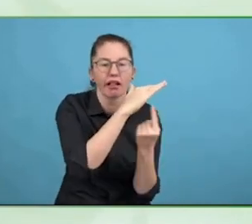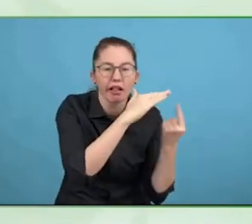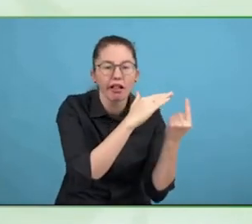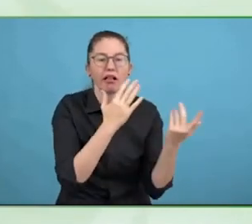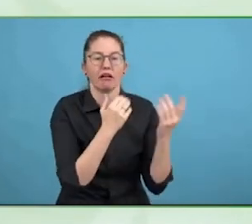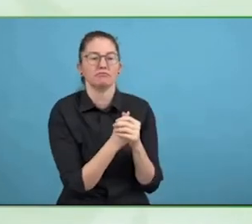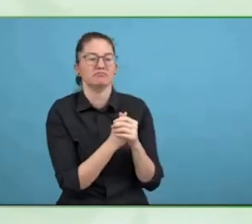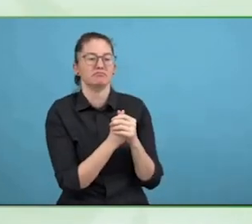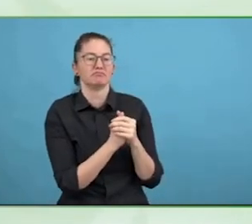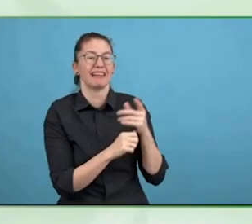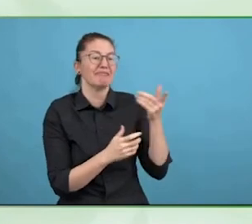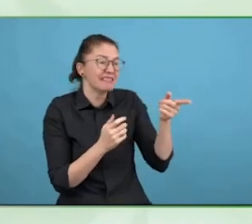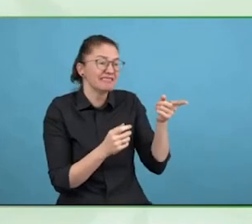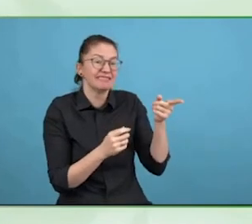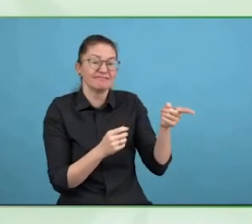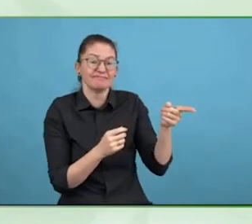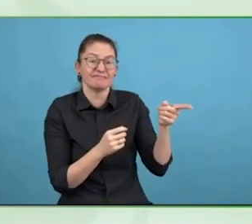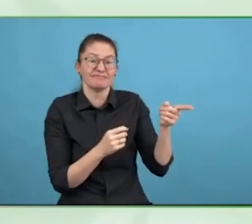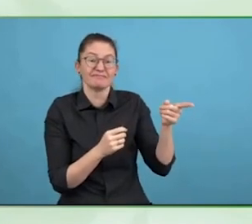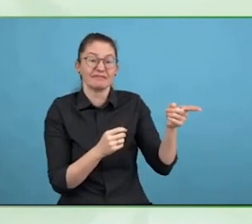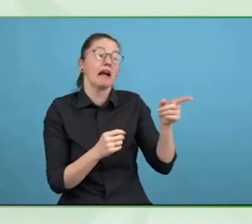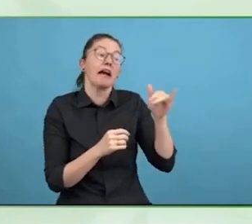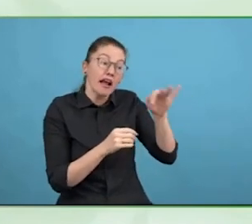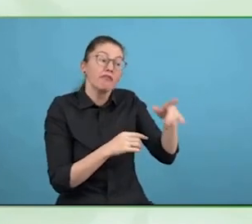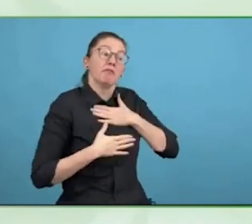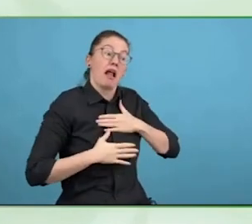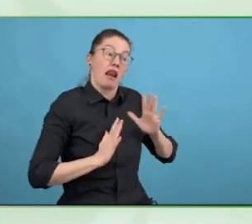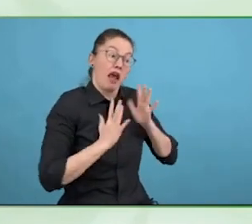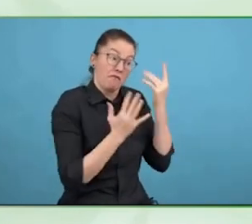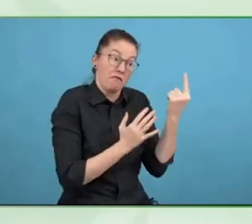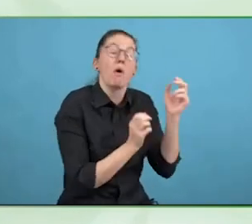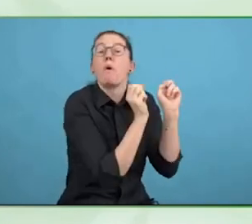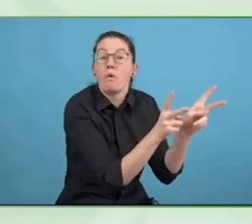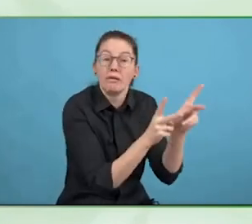any inherent feature, impairment, disability they may have.